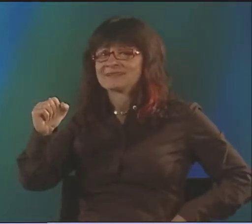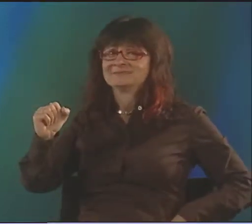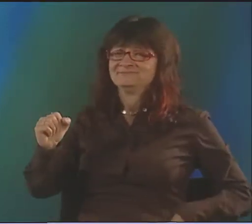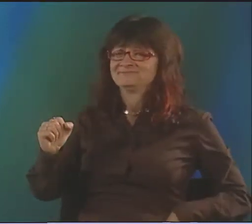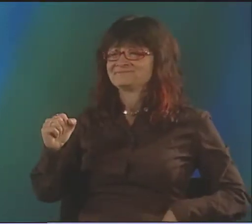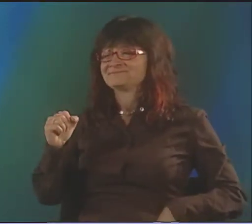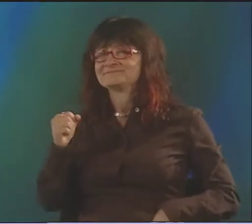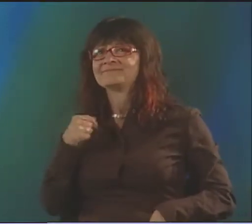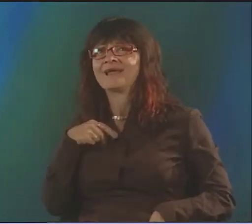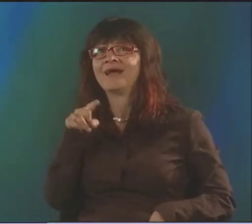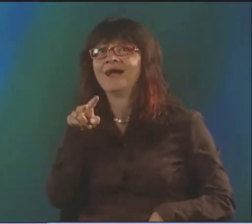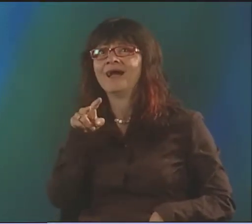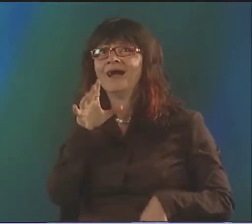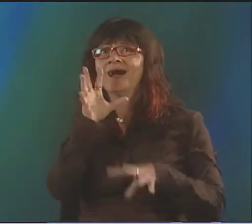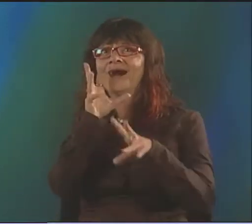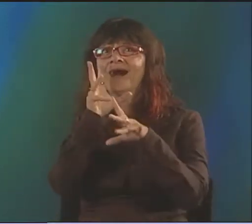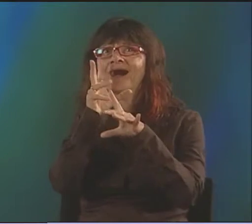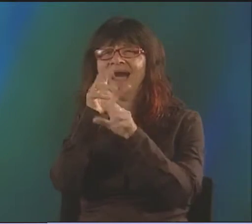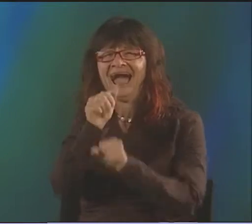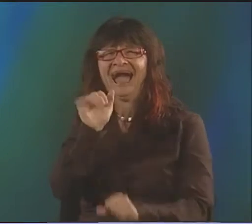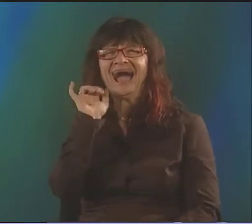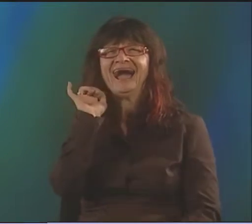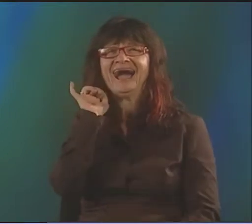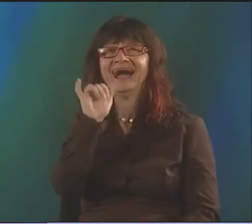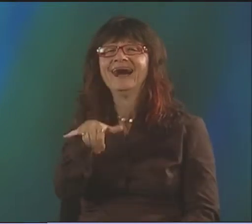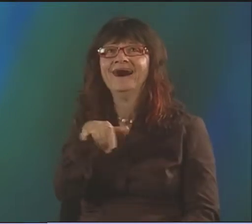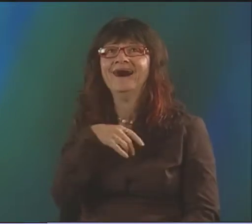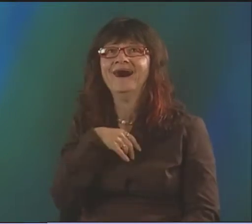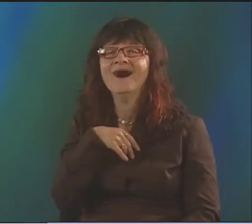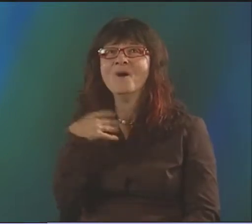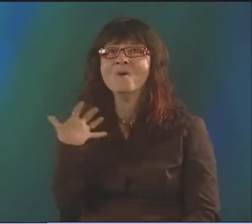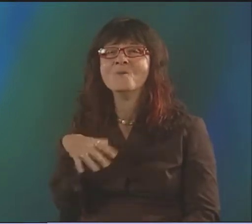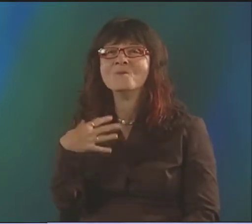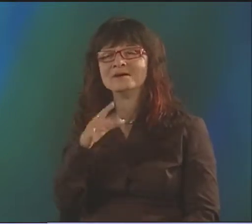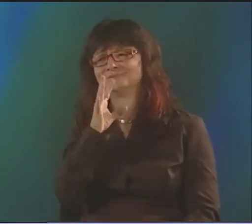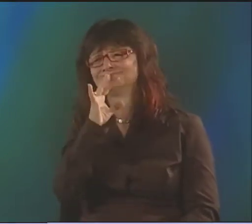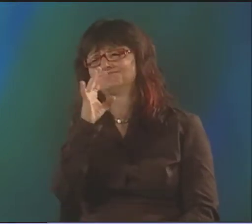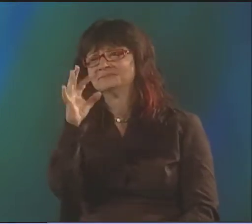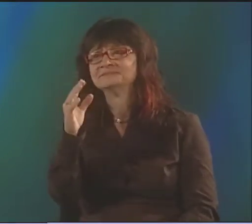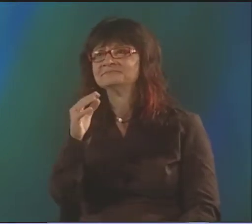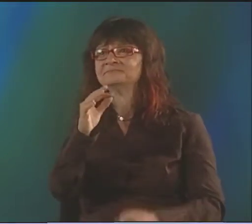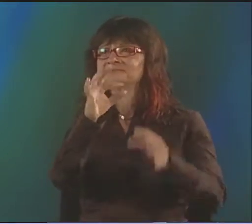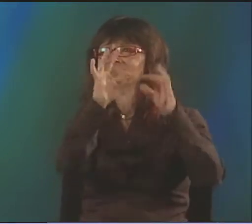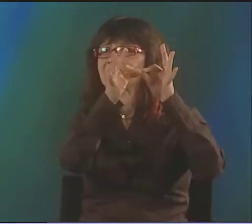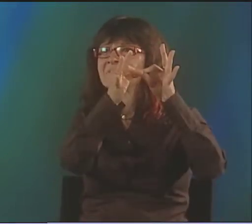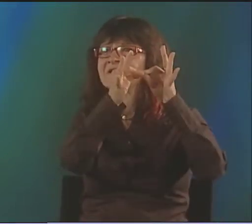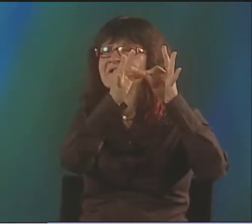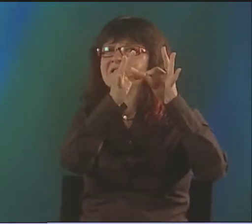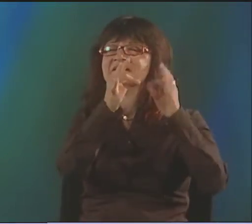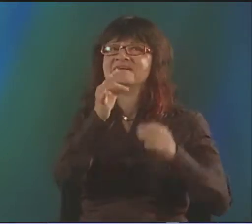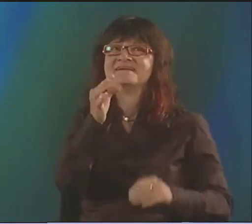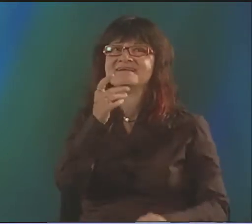YOU KNOW, STARTS GETTING HIS MIKE READY AND READING, AND IT WAS SO INTERESTING. IT WAS GREAT.